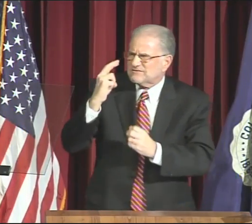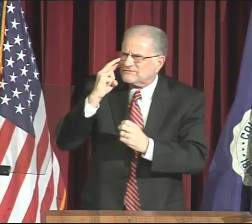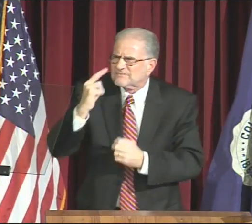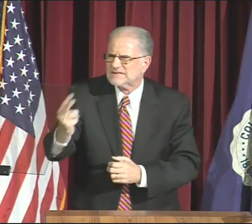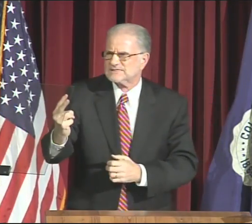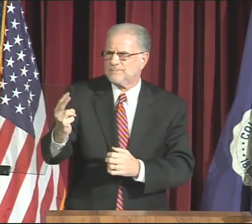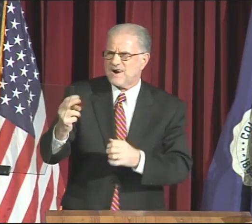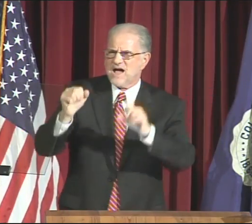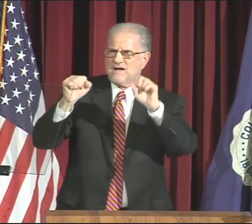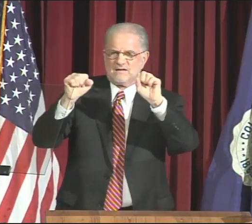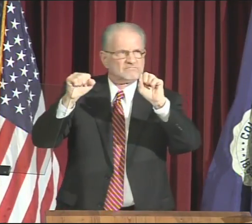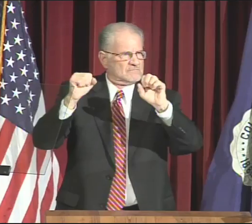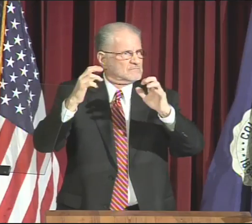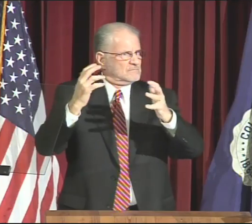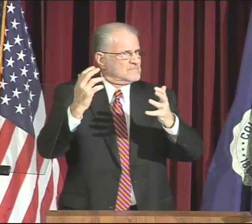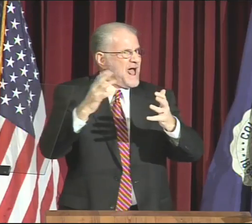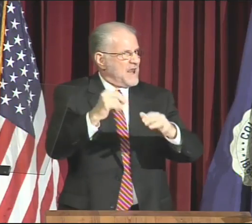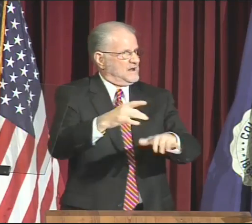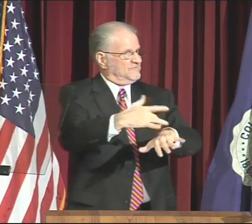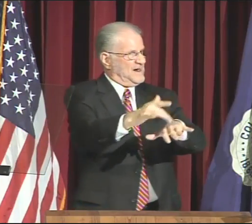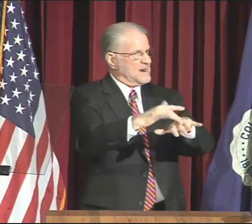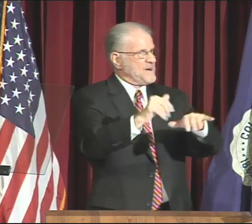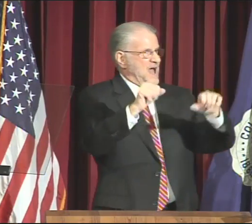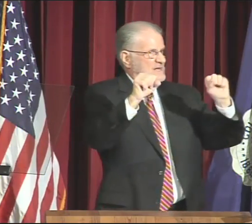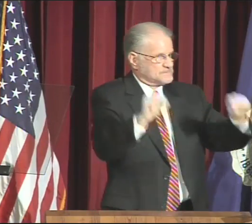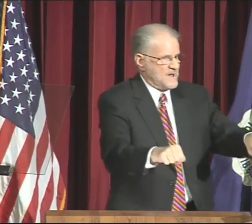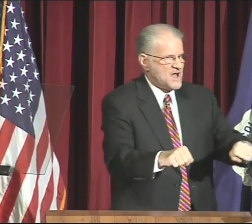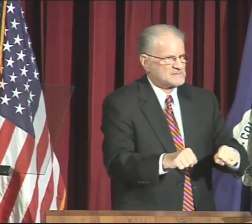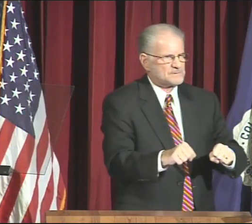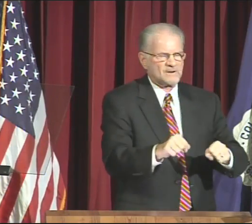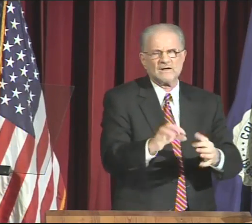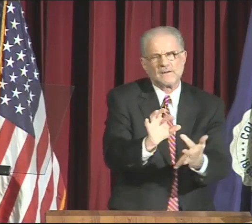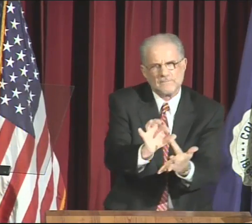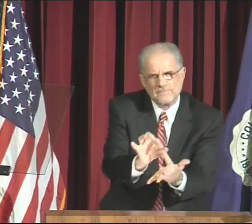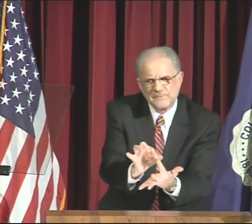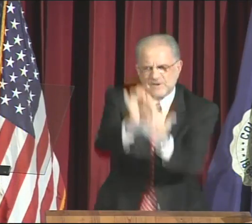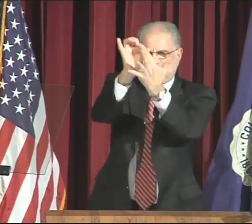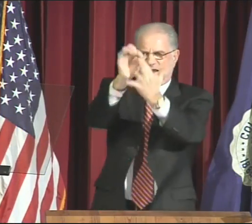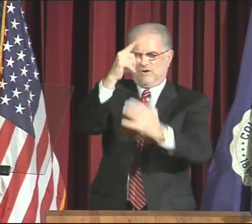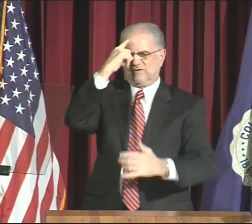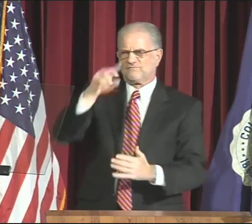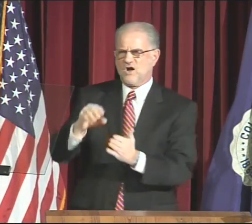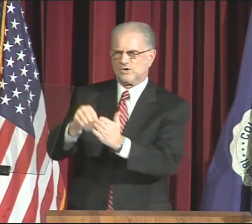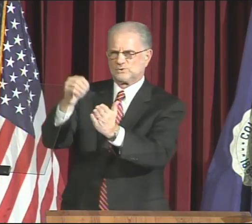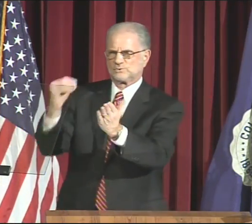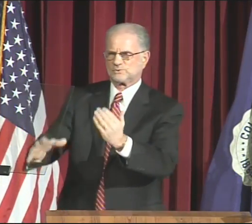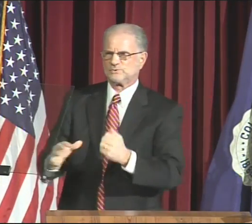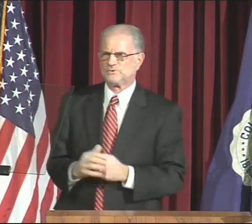my Presidency to be as visible and available as possible,